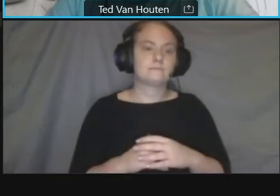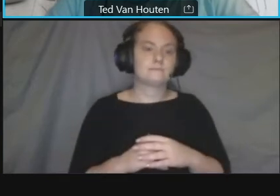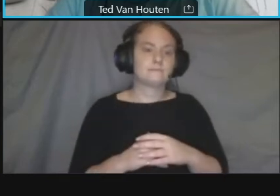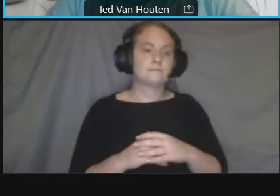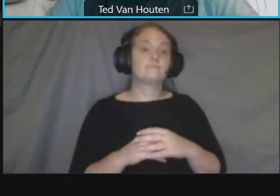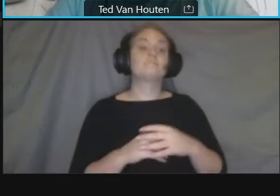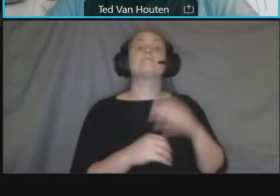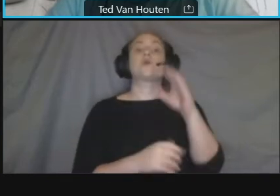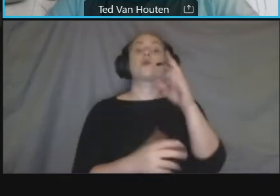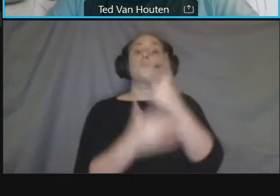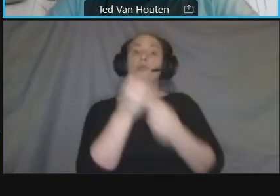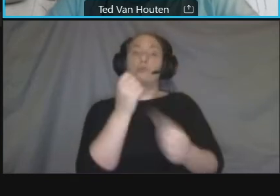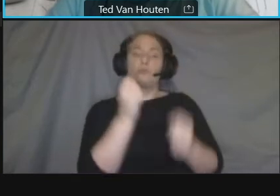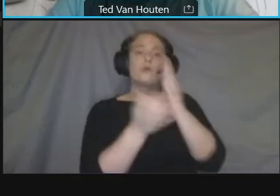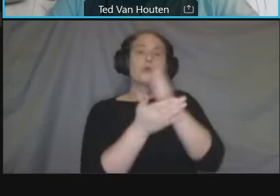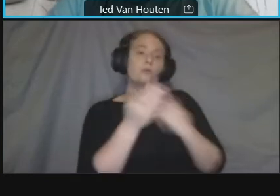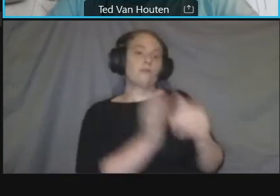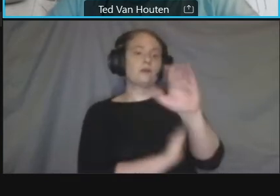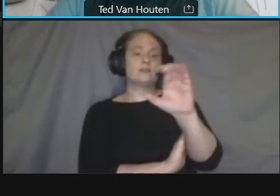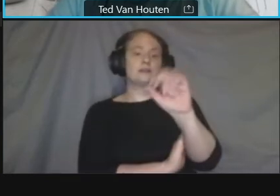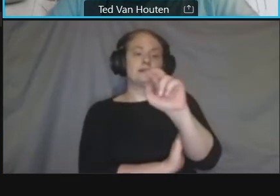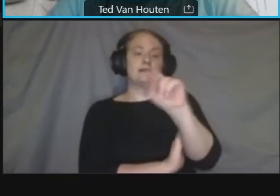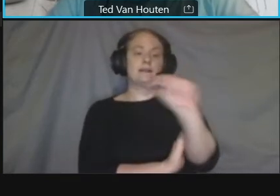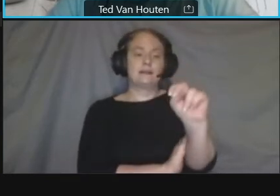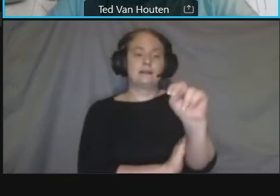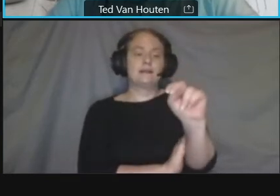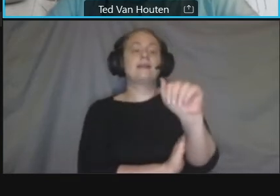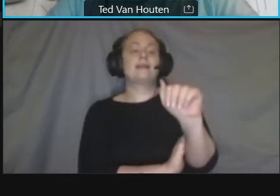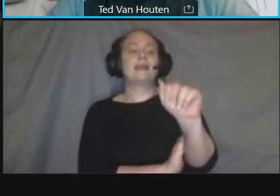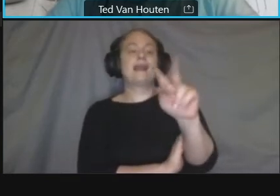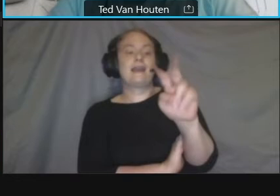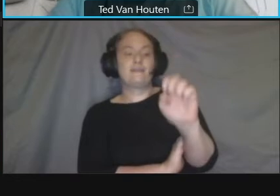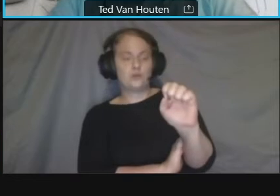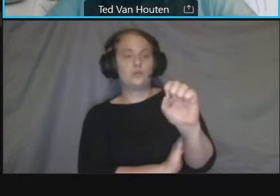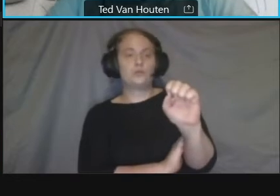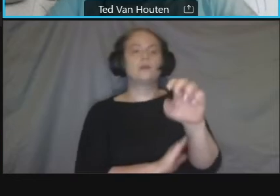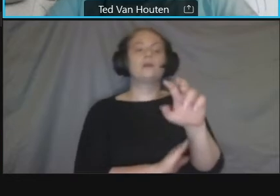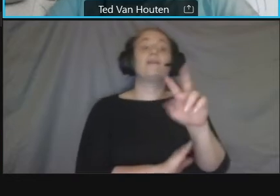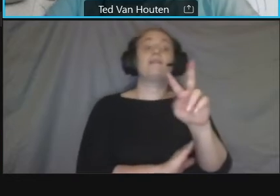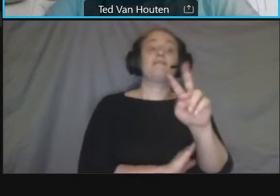and it's van ness street between connecticut avenue and reno road project is in ward three